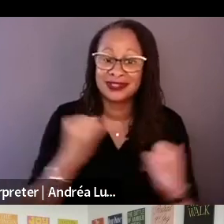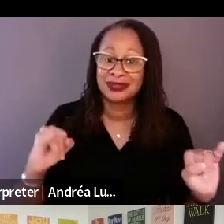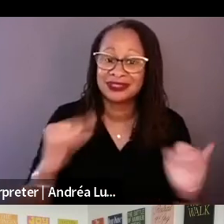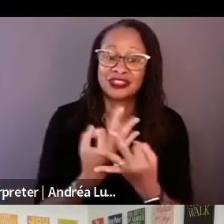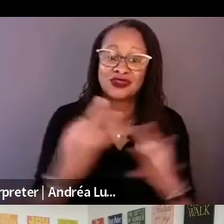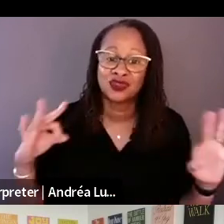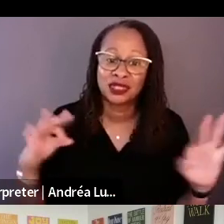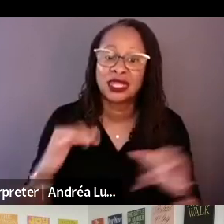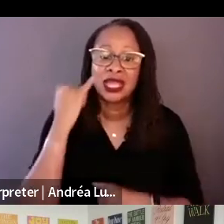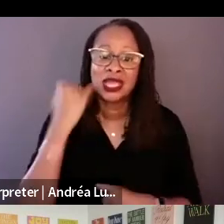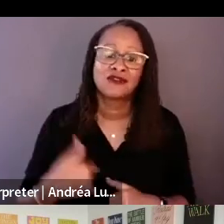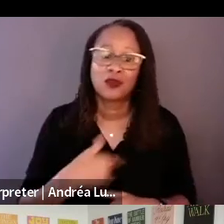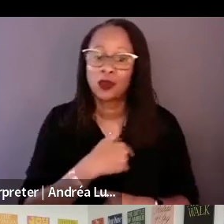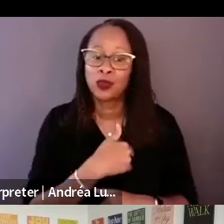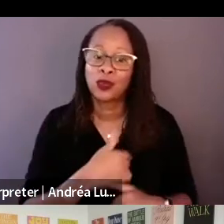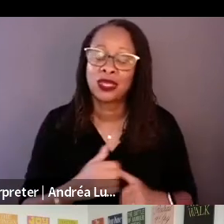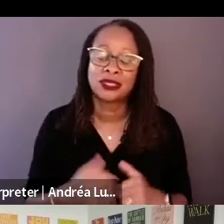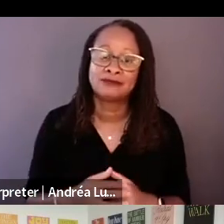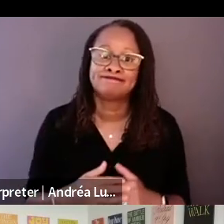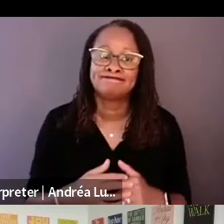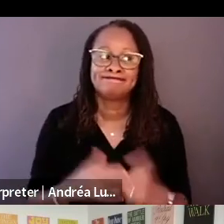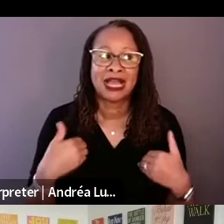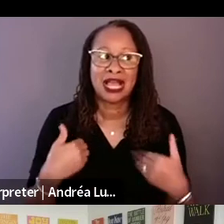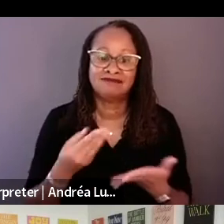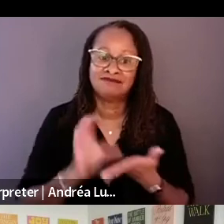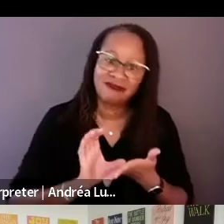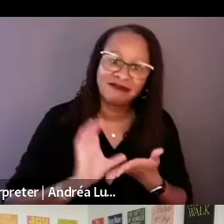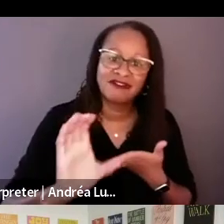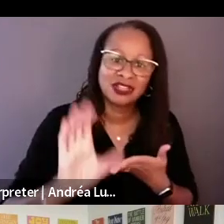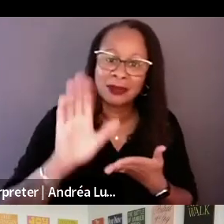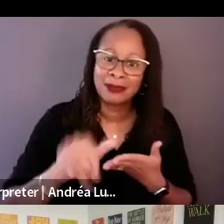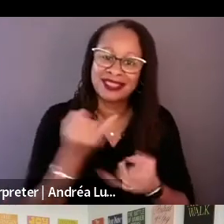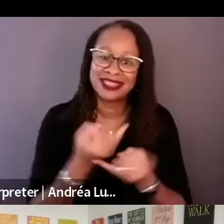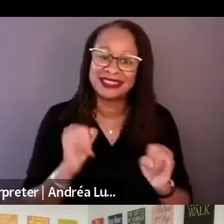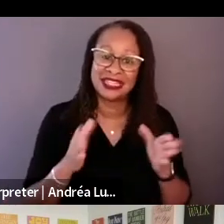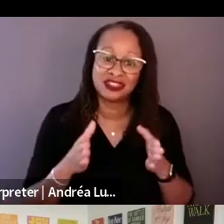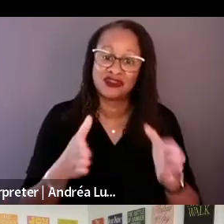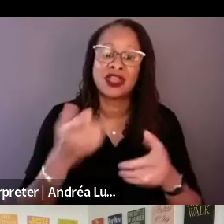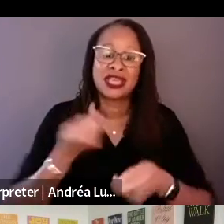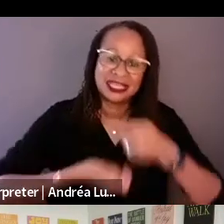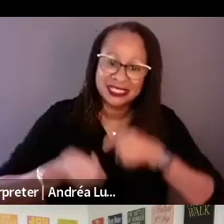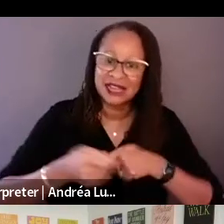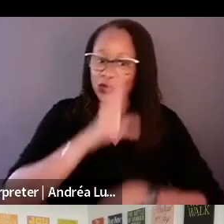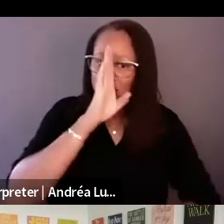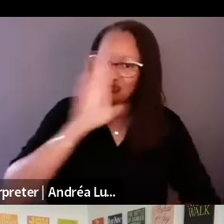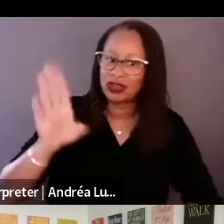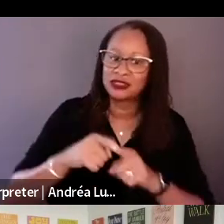independent route instead of going straight to buyers before we shot it. Unfortunately, that happened pretty quick little.